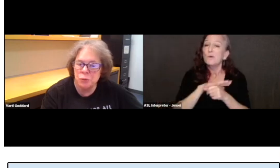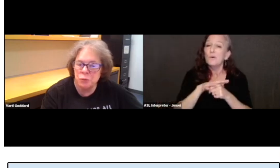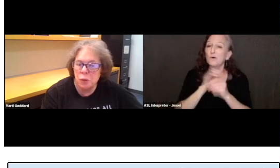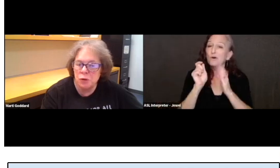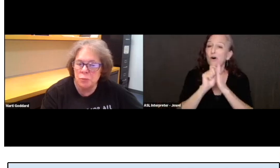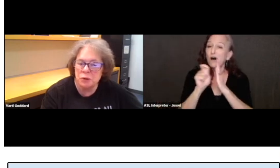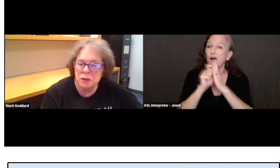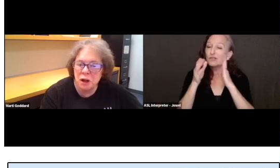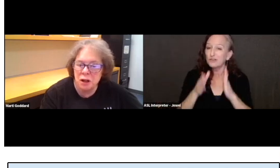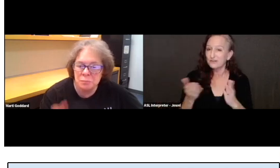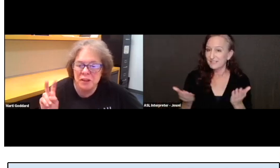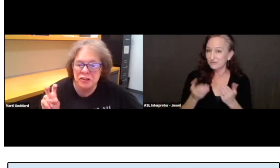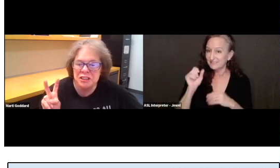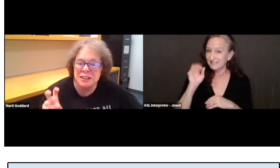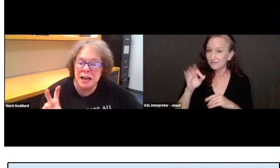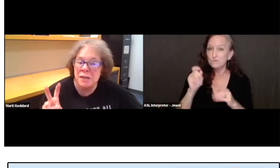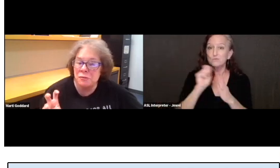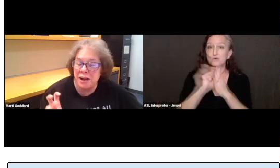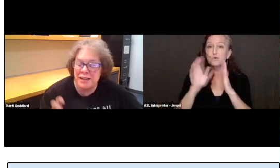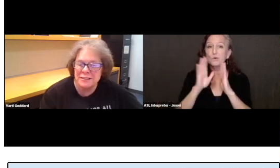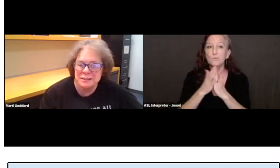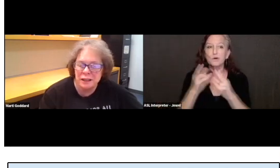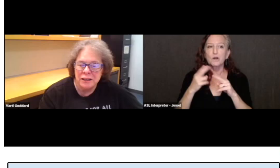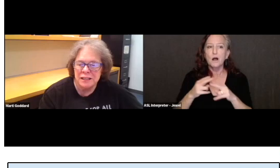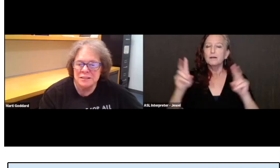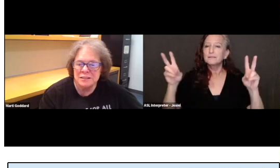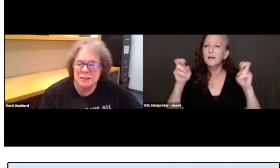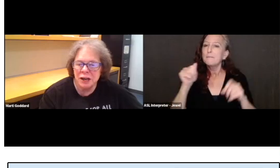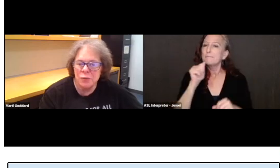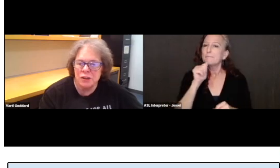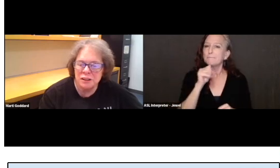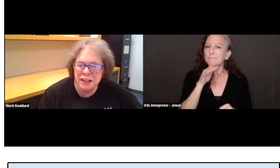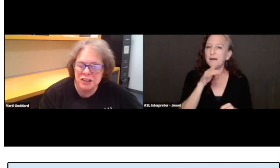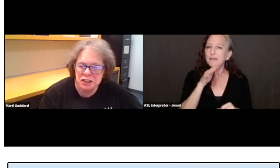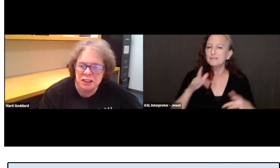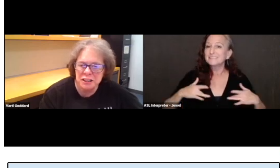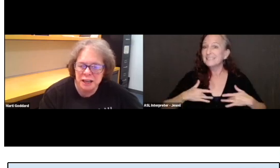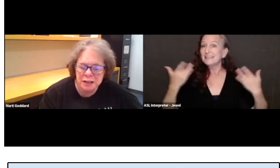who wrote a book called Mother Delight Rice that's in our collection.